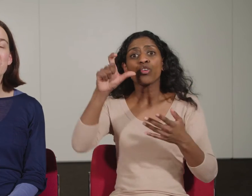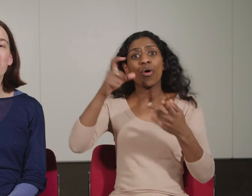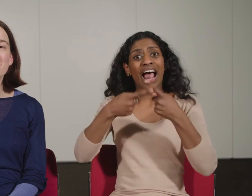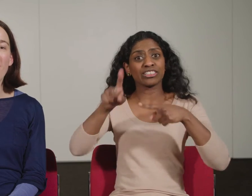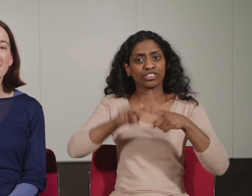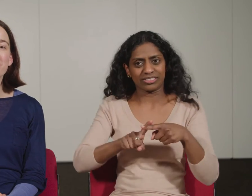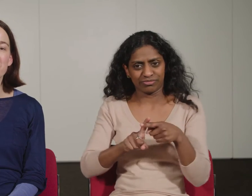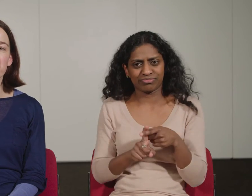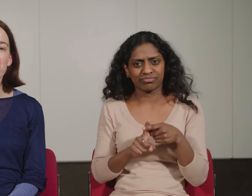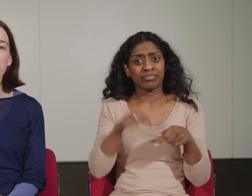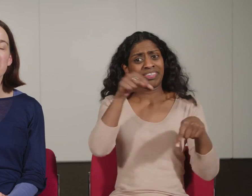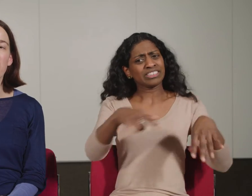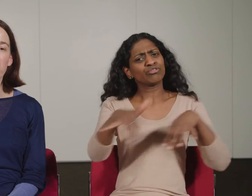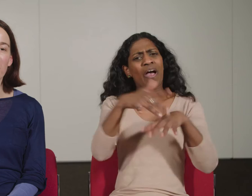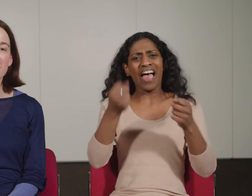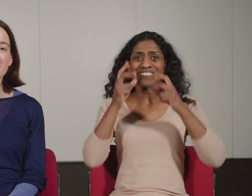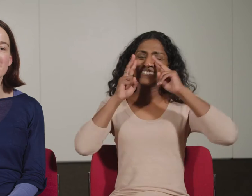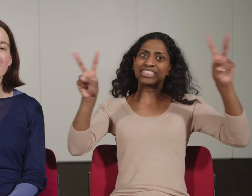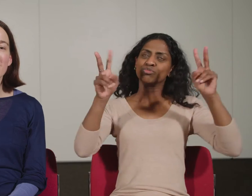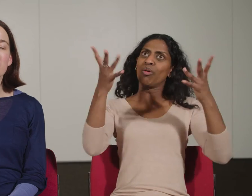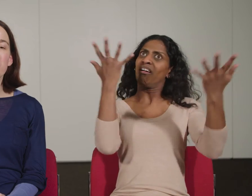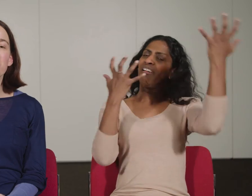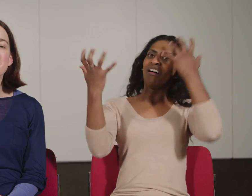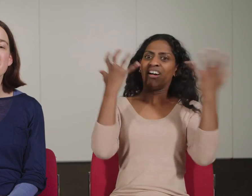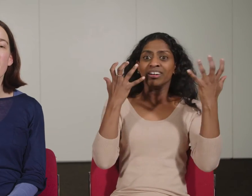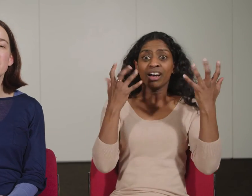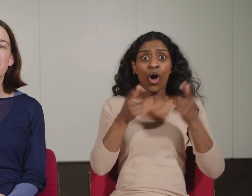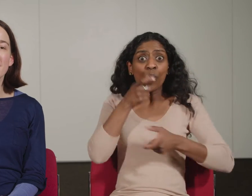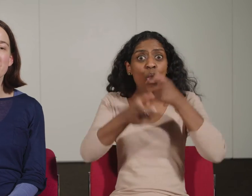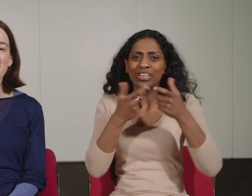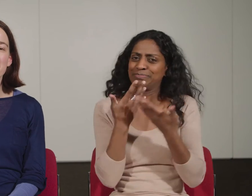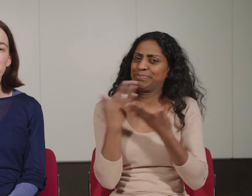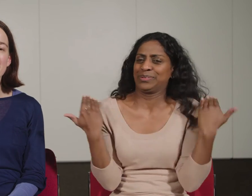This show is highly visual with no words. This show is a delightfully inventive piece